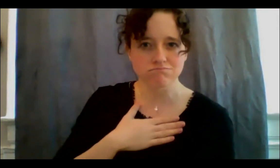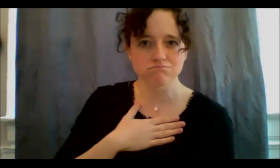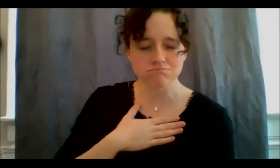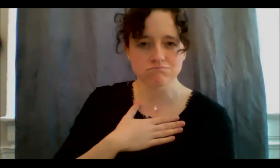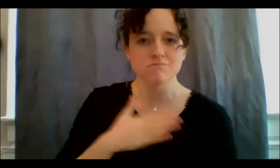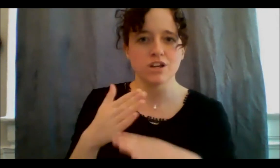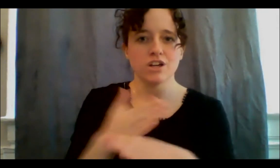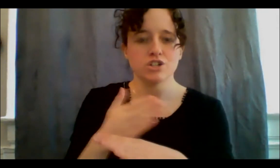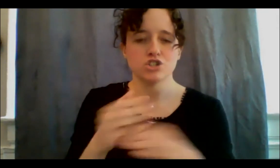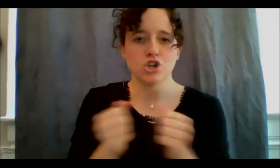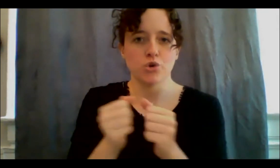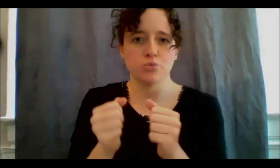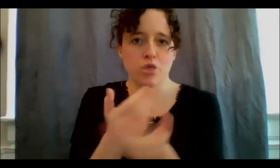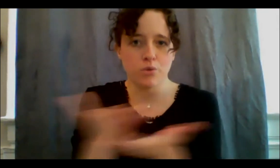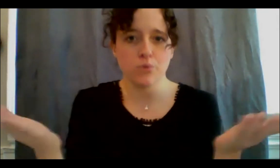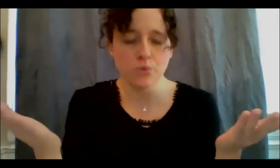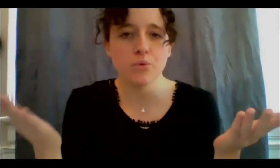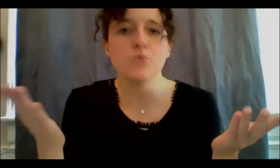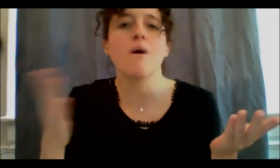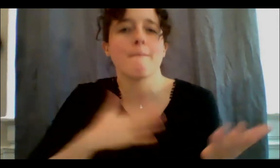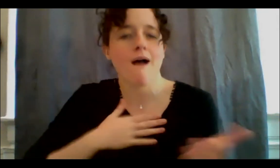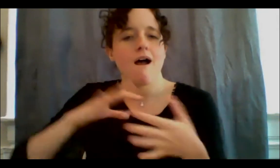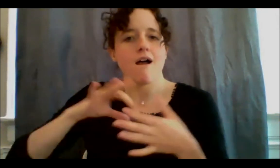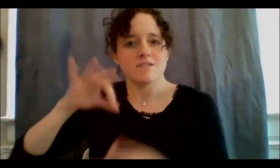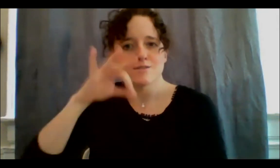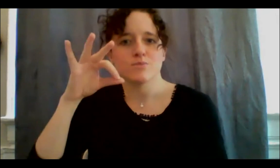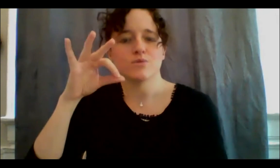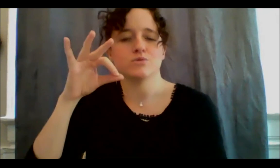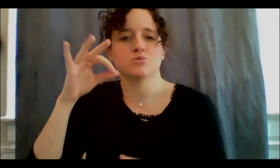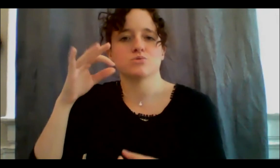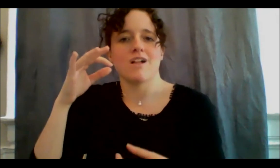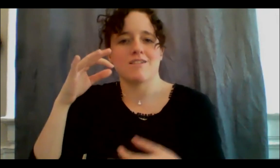my life to be able to take the plant that Gichi-manidoo, or Creator, or God